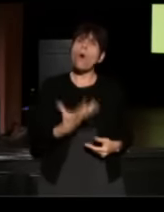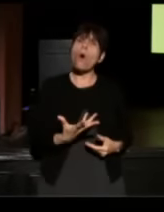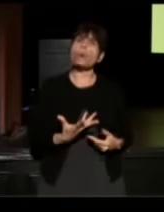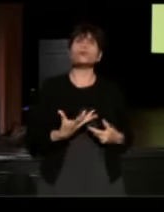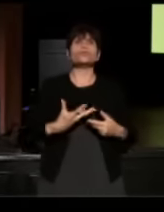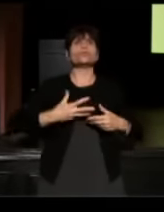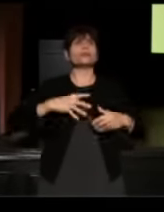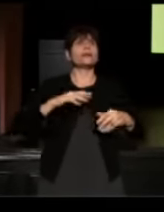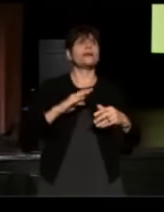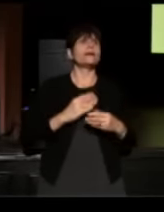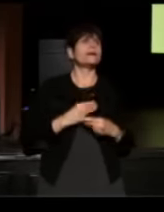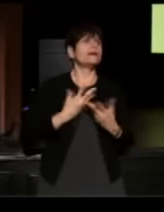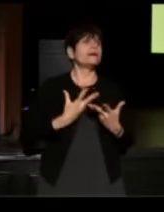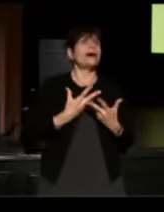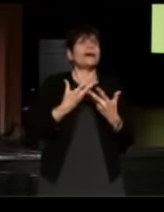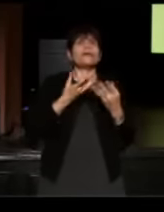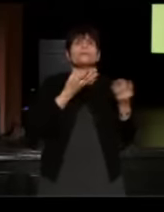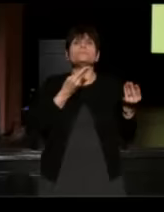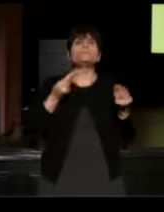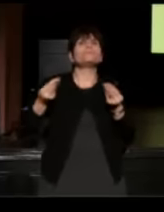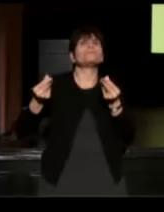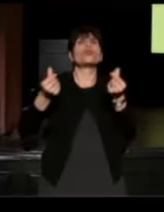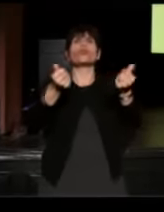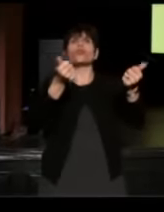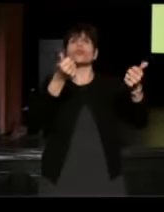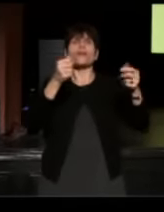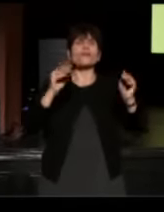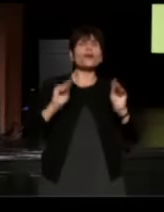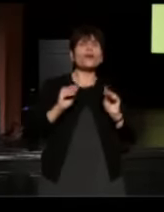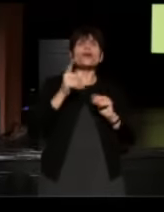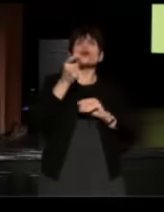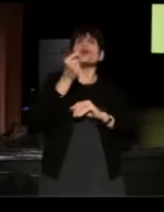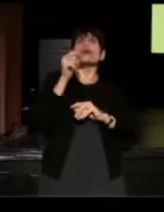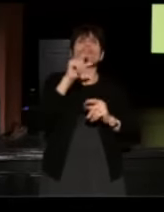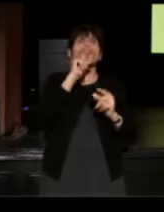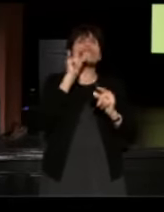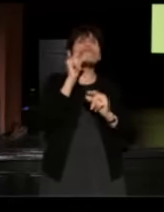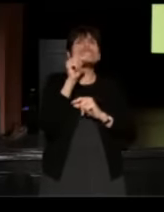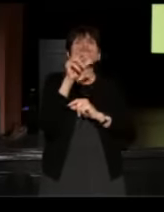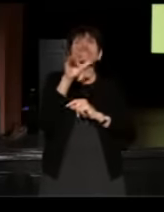in language and in the words and in the voices of regular people,